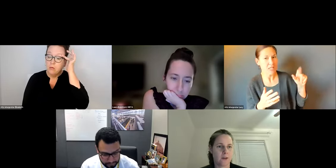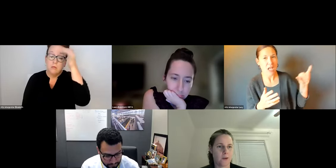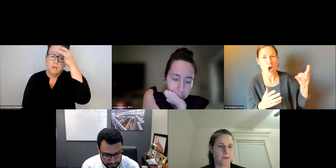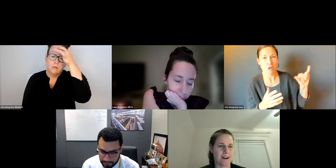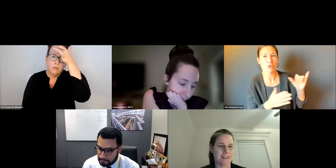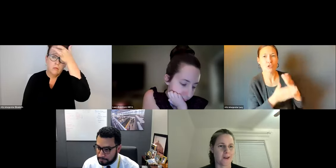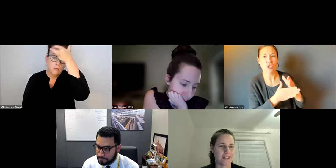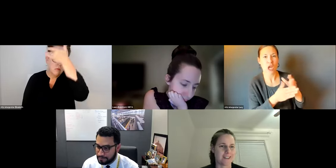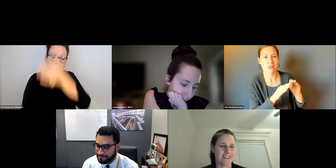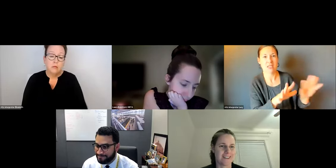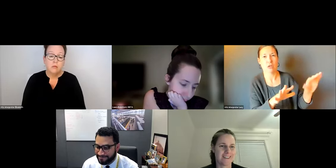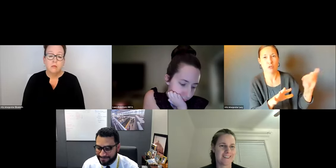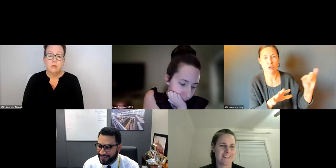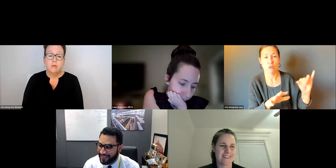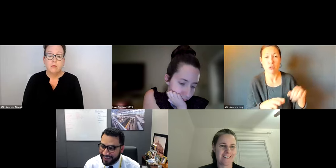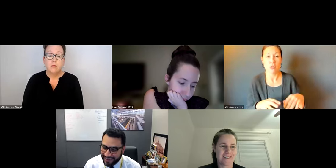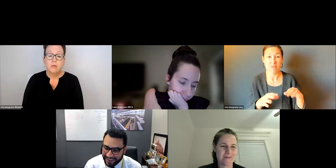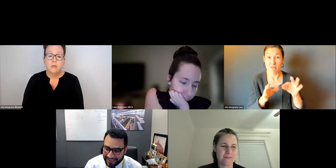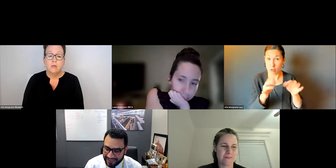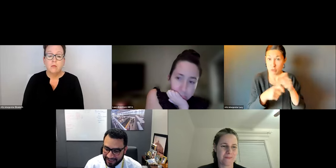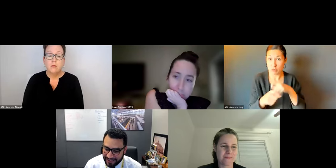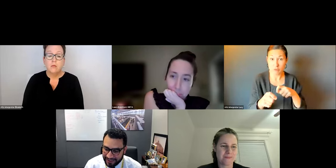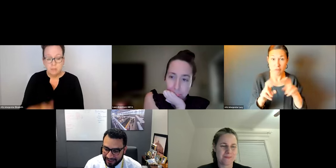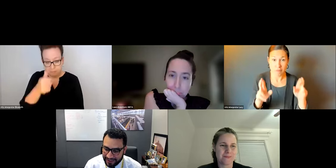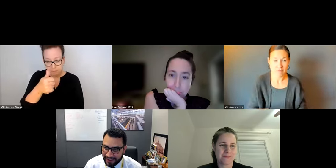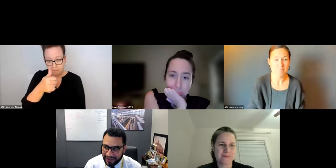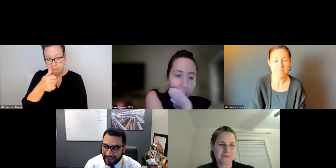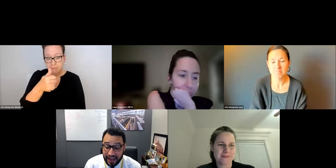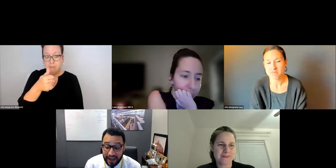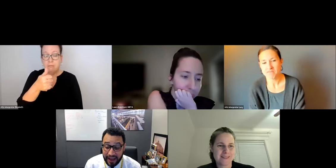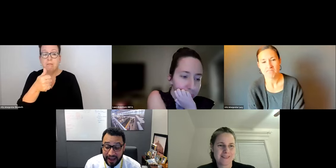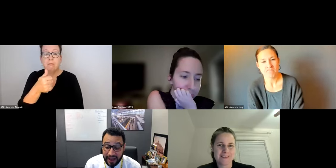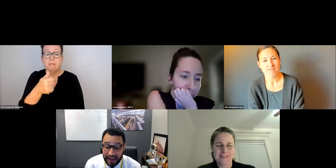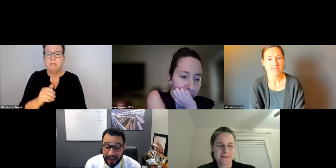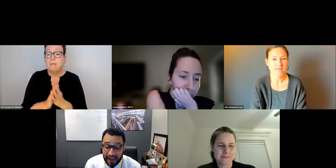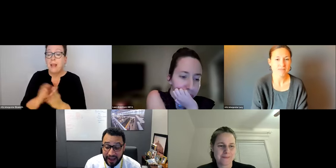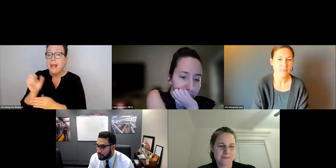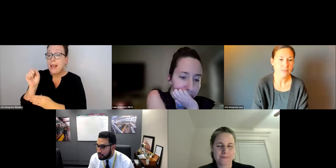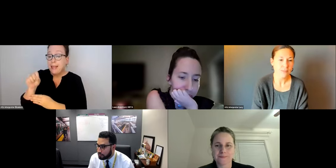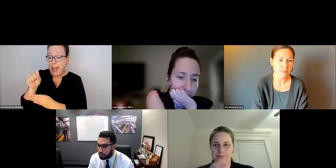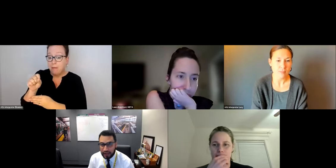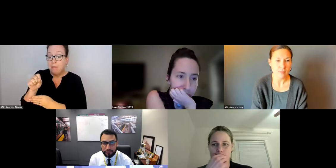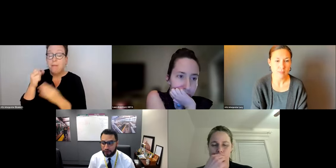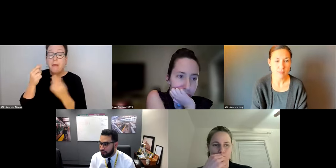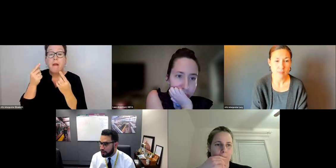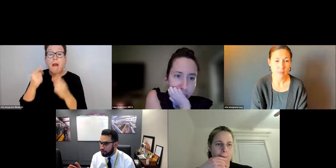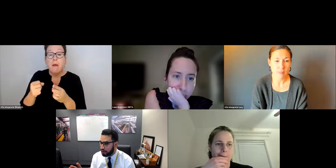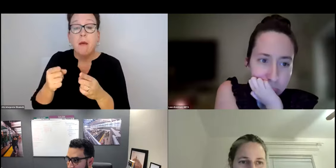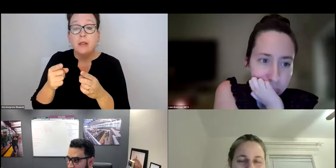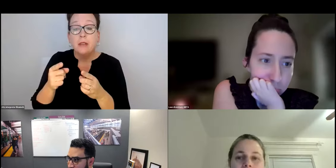MUNICIPALITIES. LET ME TOSS IT OVER TO ANGEL TO SEE -- YOU WERE RUNNING THE SHOW.